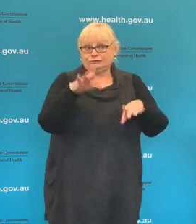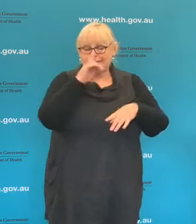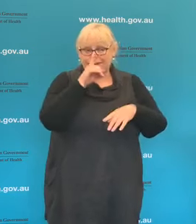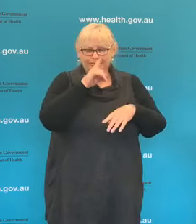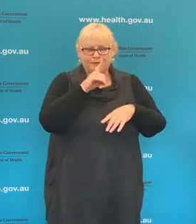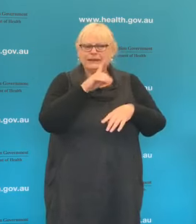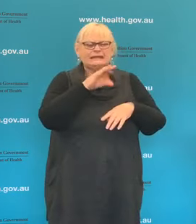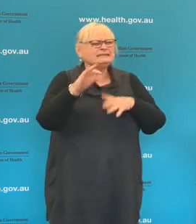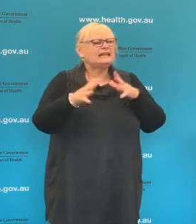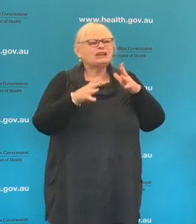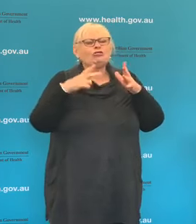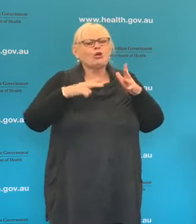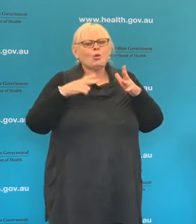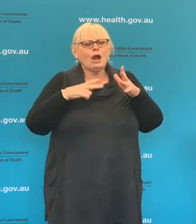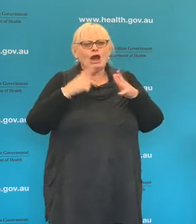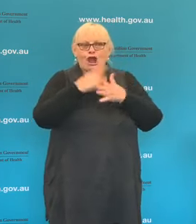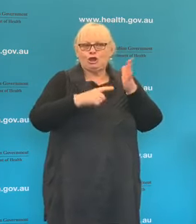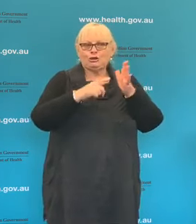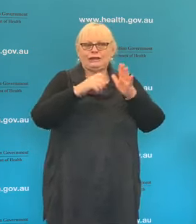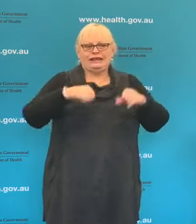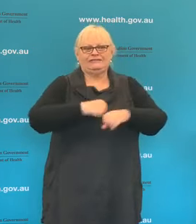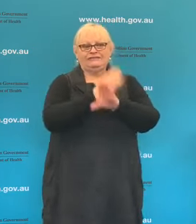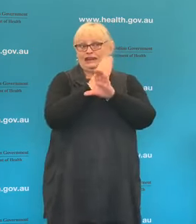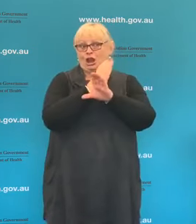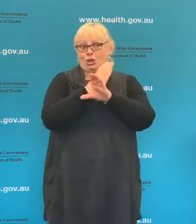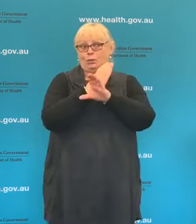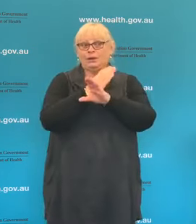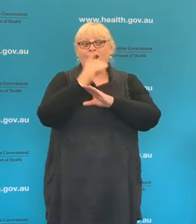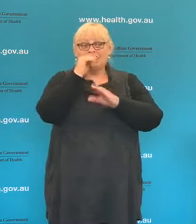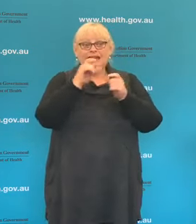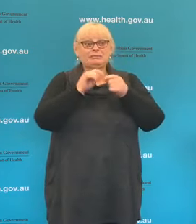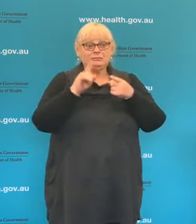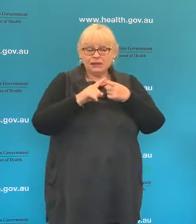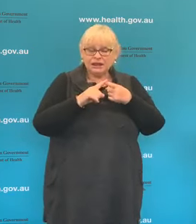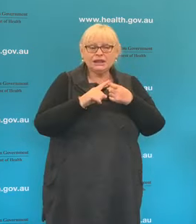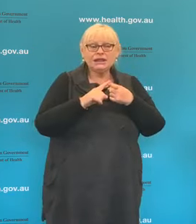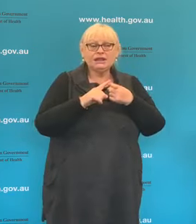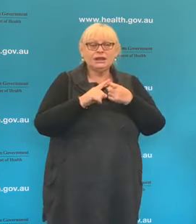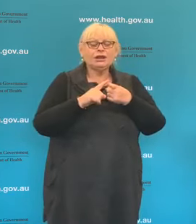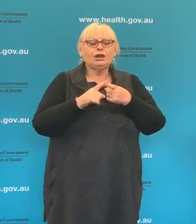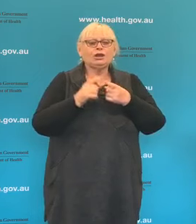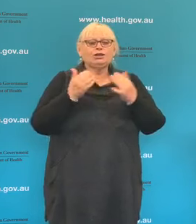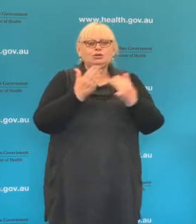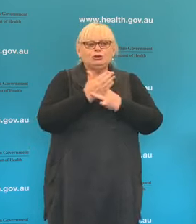require a video consultation, it can also be carried out using a regular telephone.